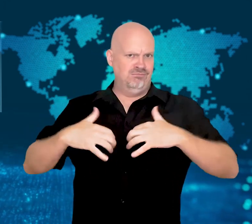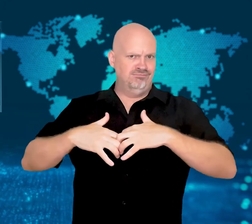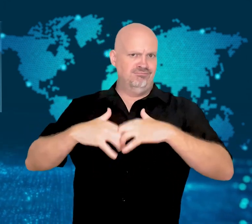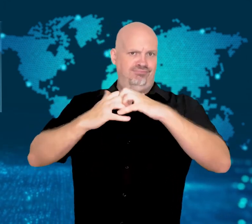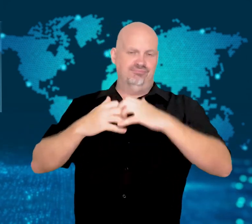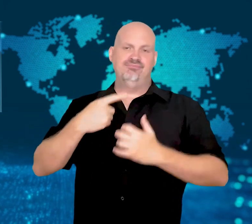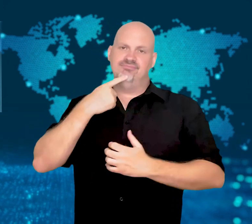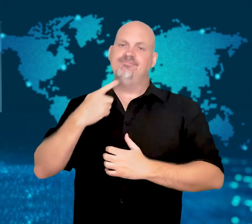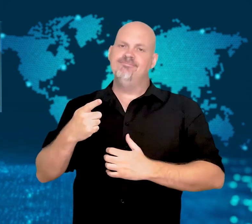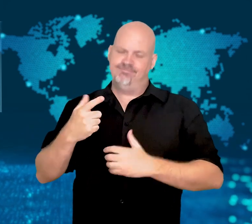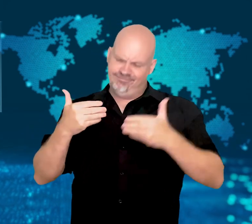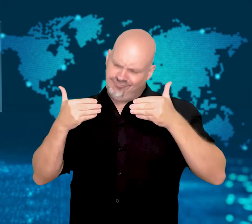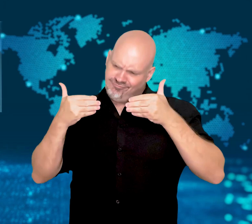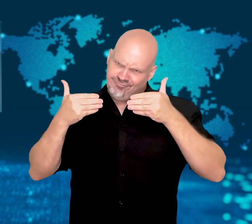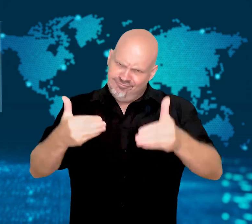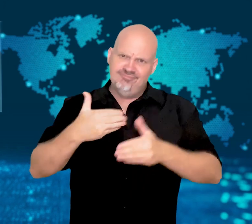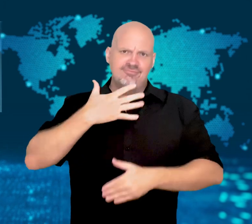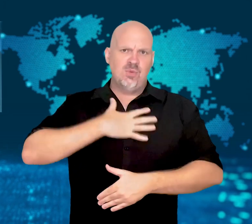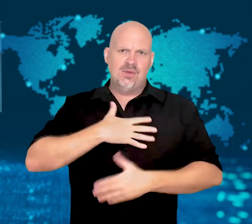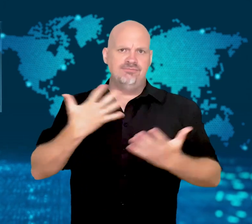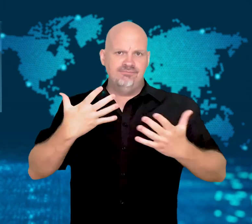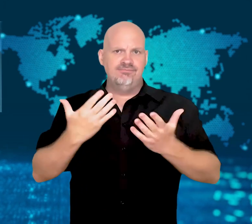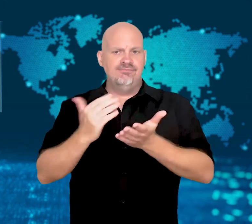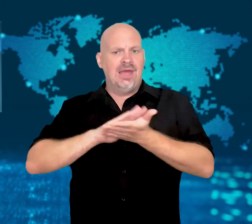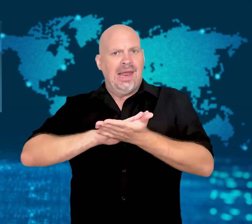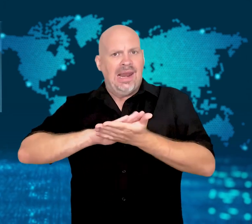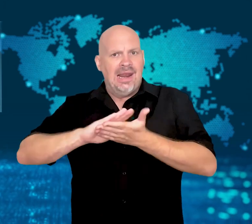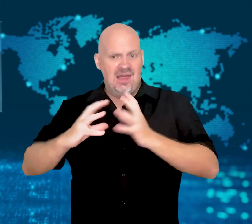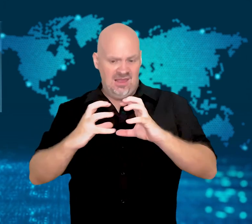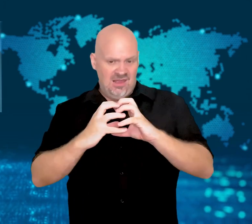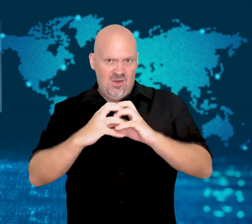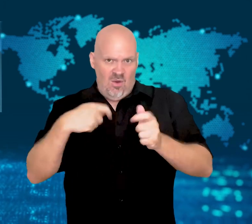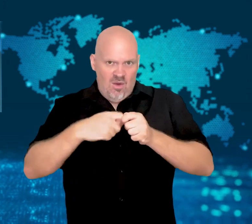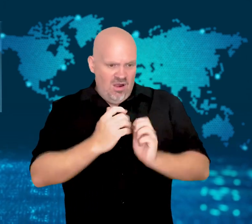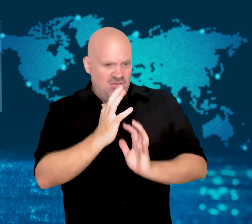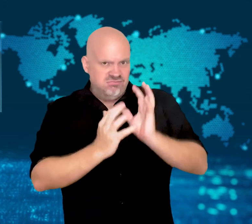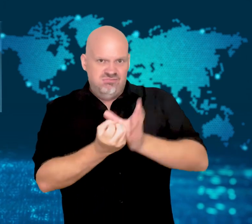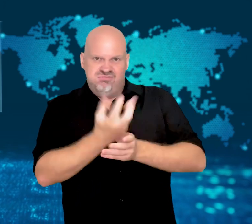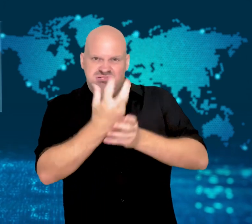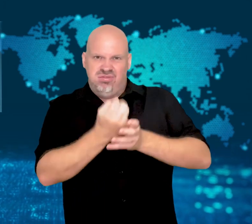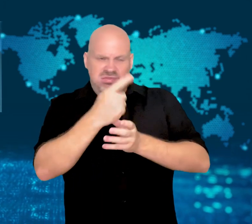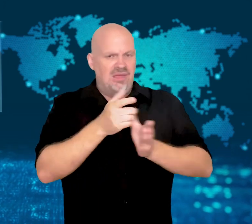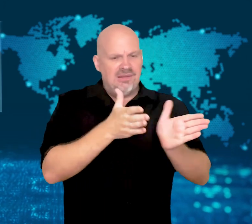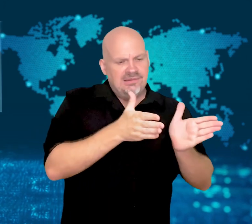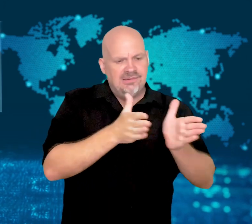The new government has said it will step up its efforts to increase renewable energy